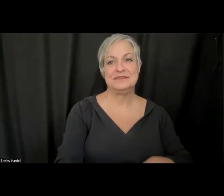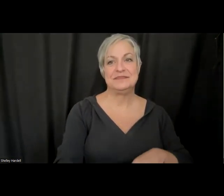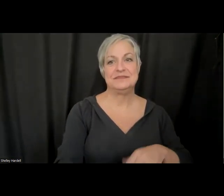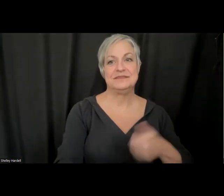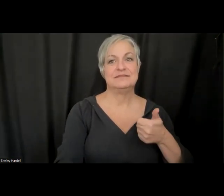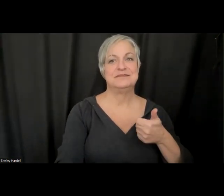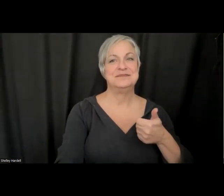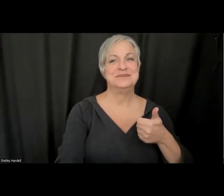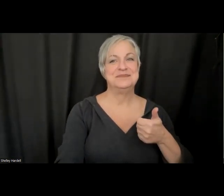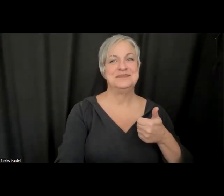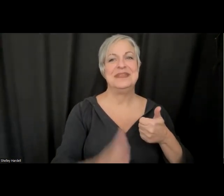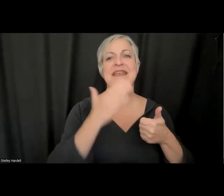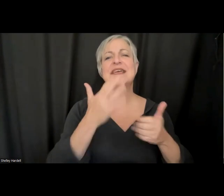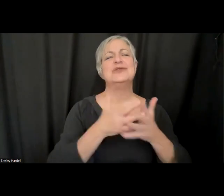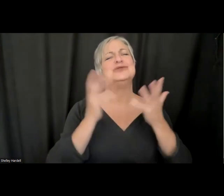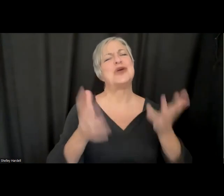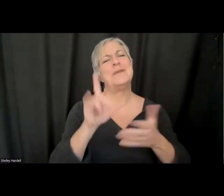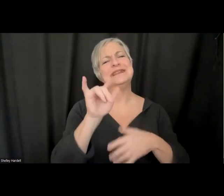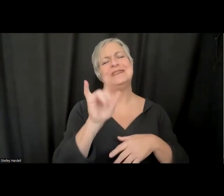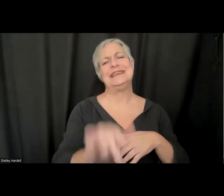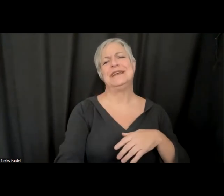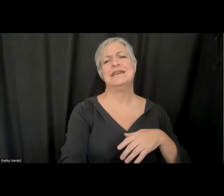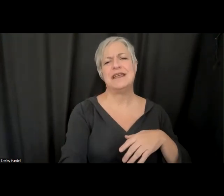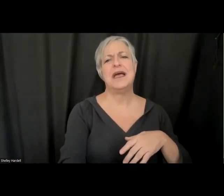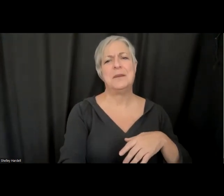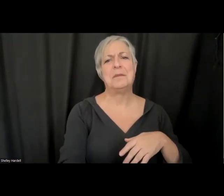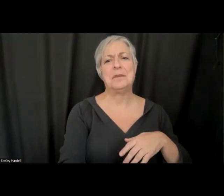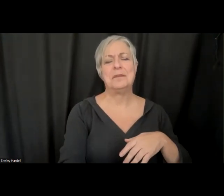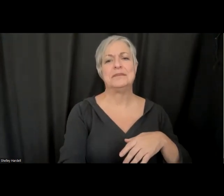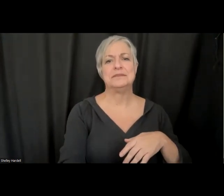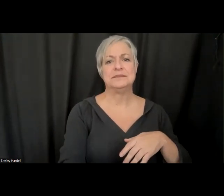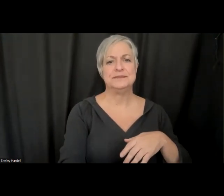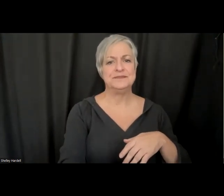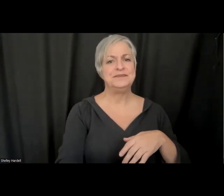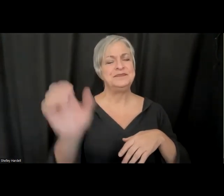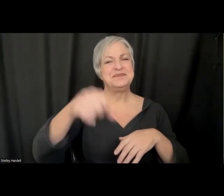so much, Lily. There is definitely a huge gap there.